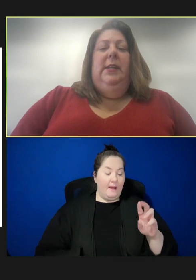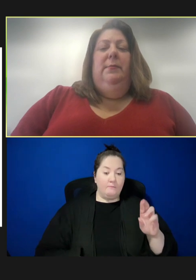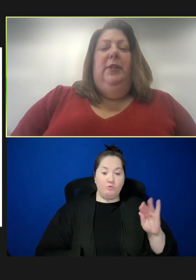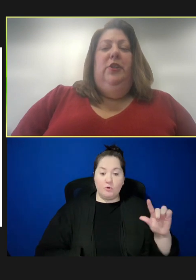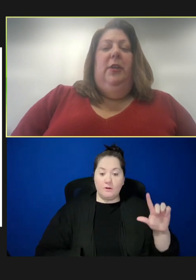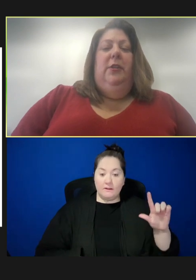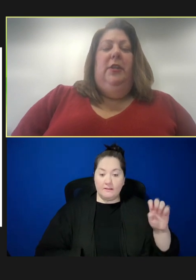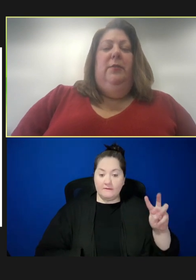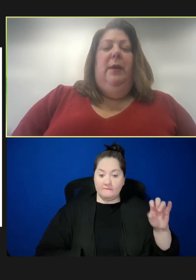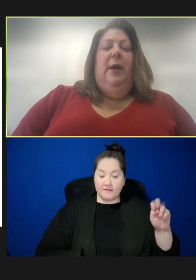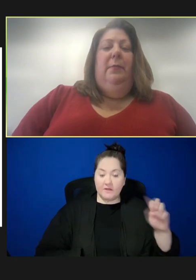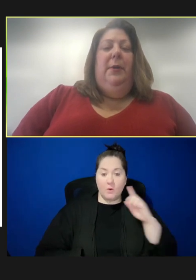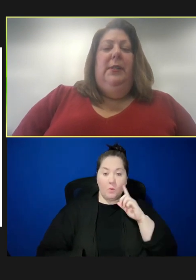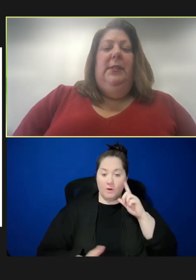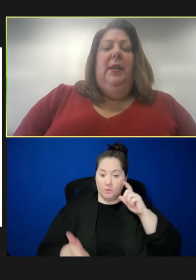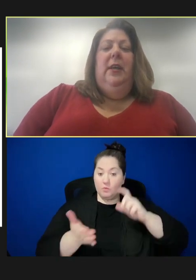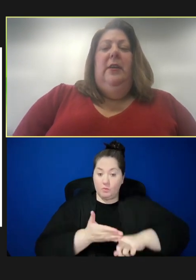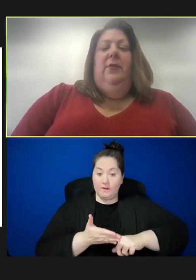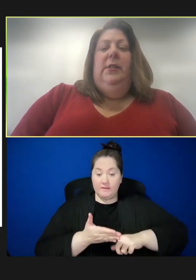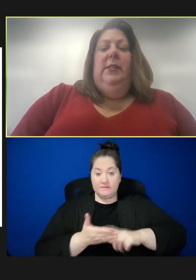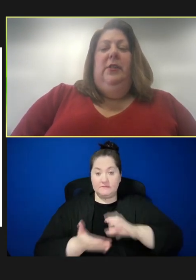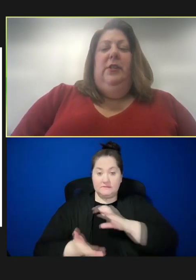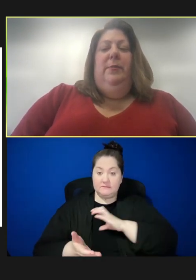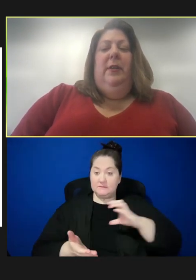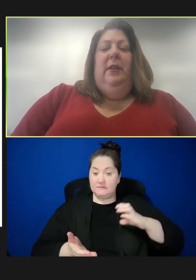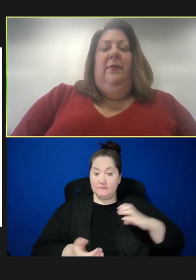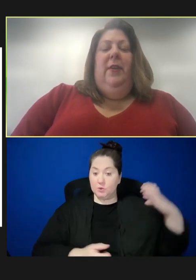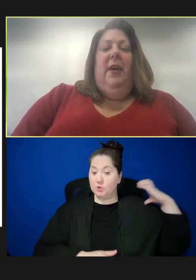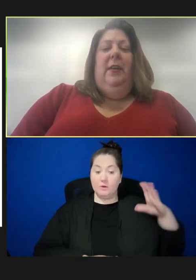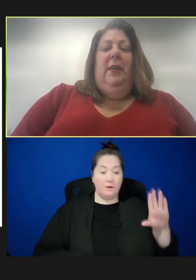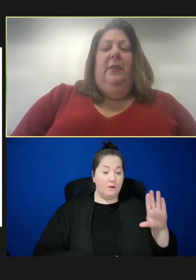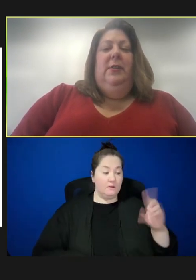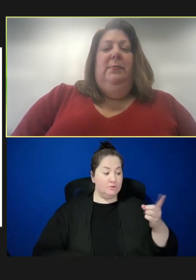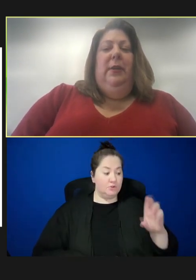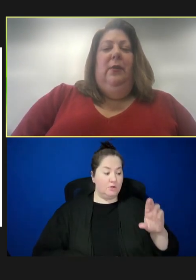committee chair, Dr. Bob Hopkins, for his leadership on NVAC and just being a